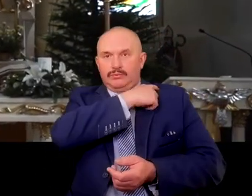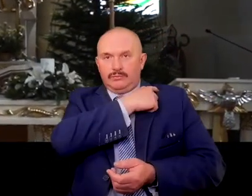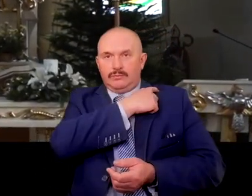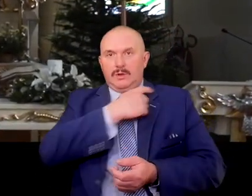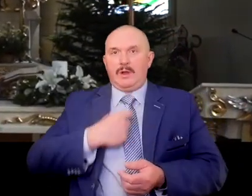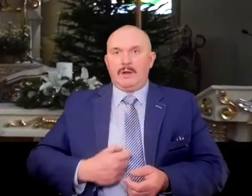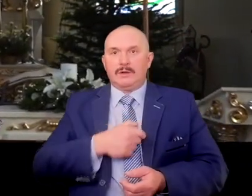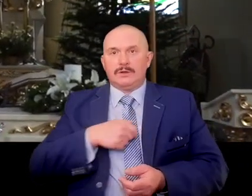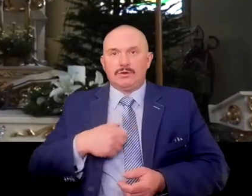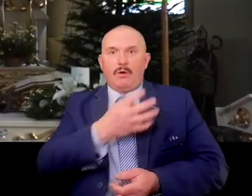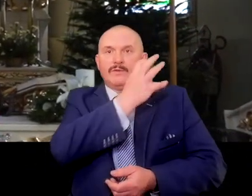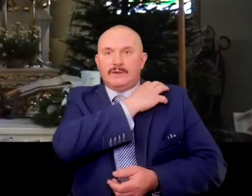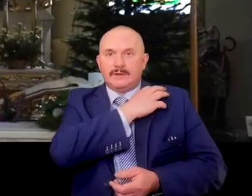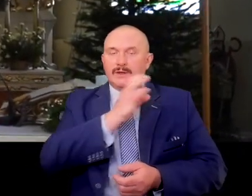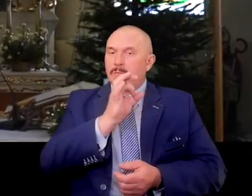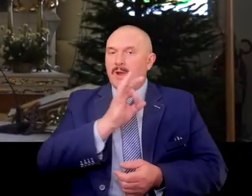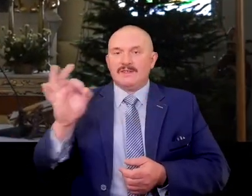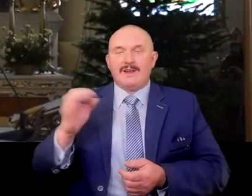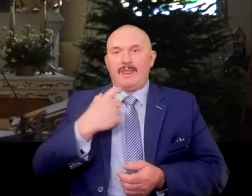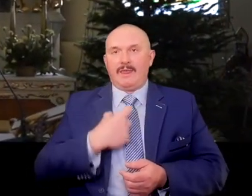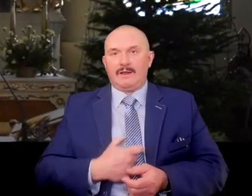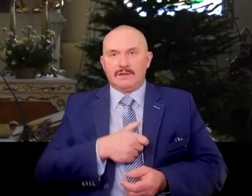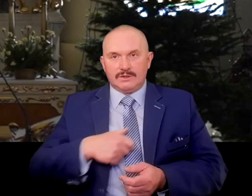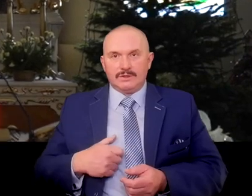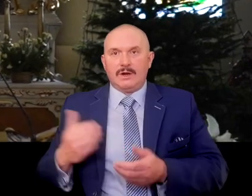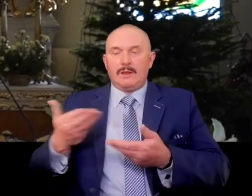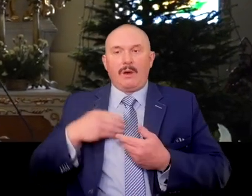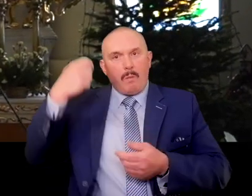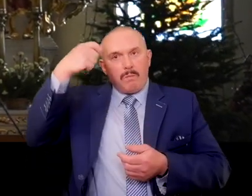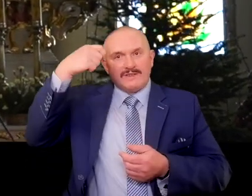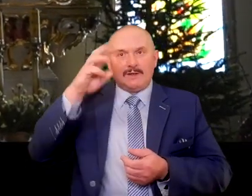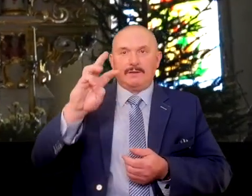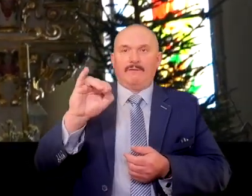the Officer's Cross of the Order of Polonia Restituta by President Wojciechowski.